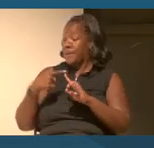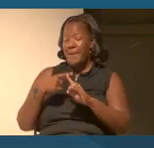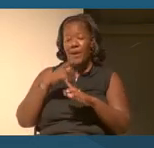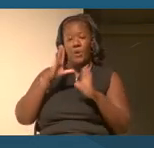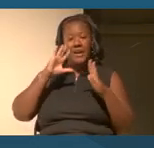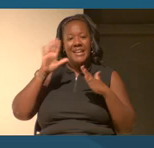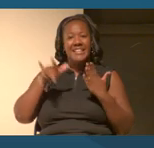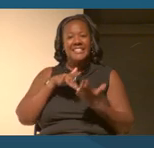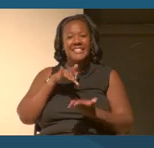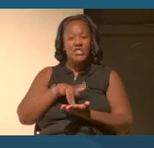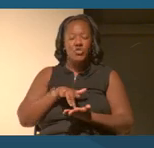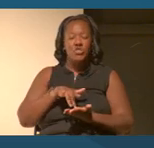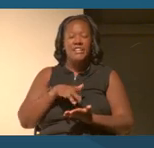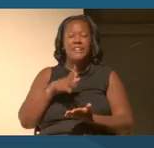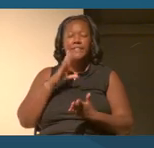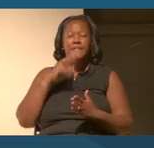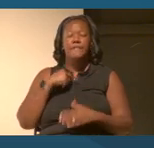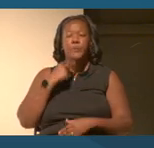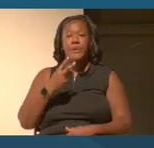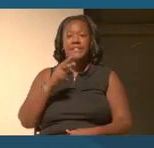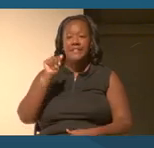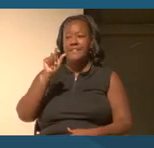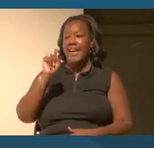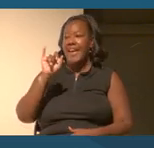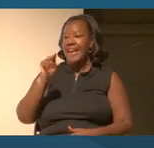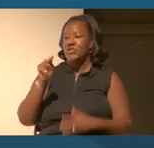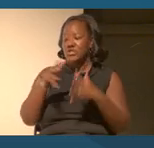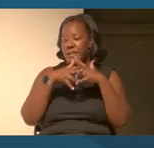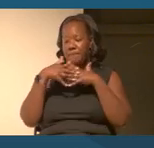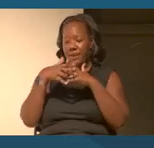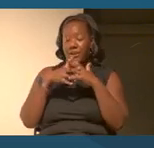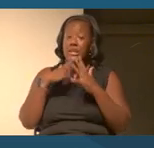voices of Asian Americans. And so please come back and join us.